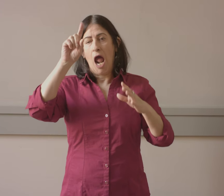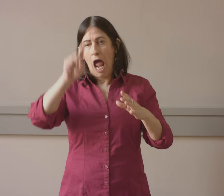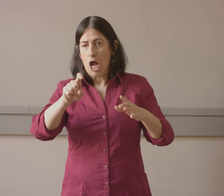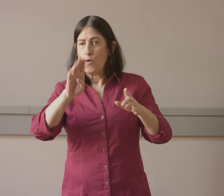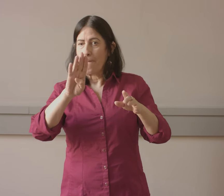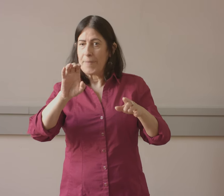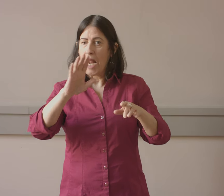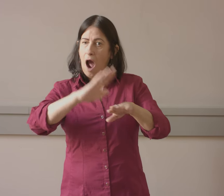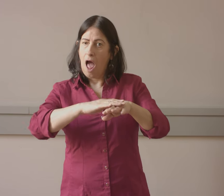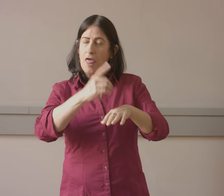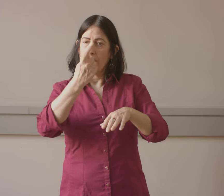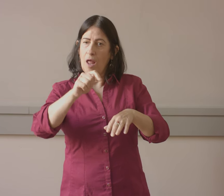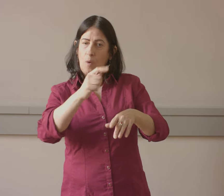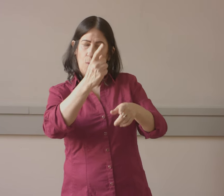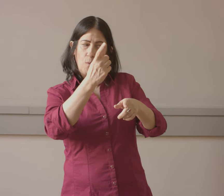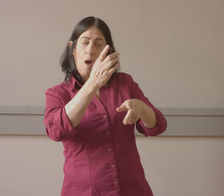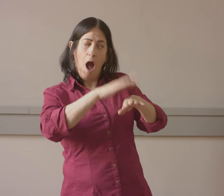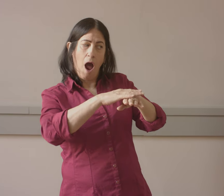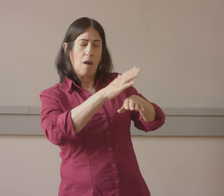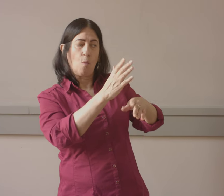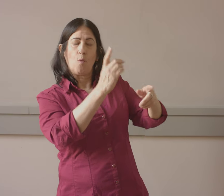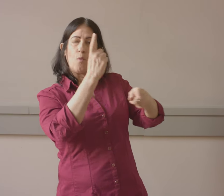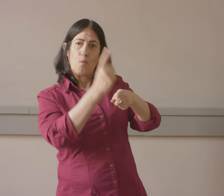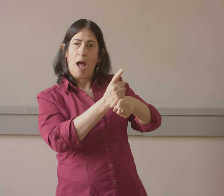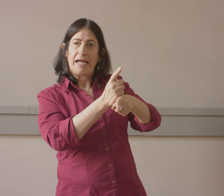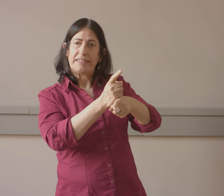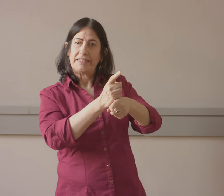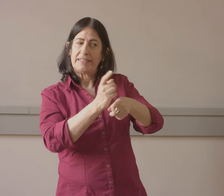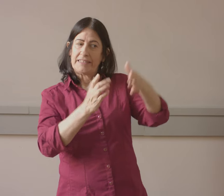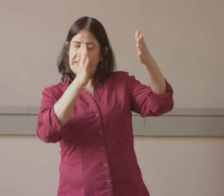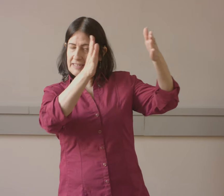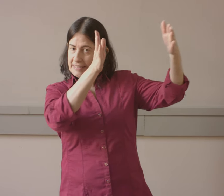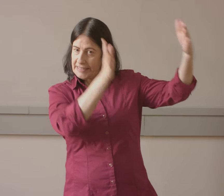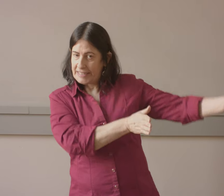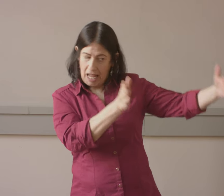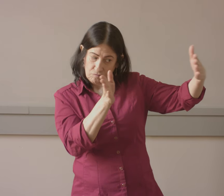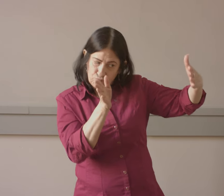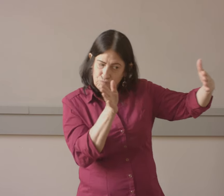You need to make sure that the photographers know, let's say, they need to be on the